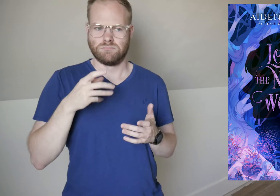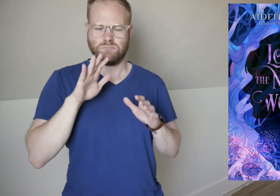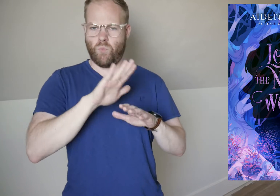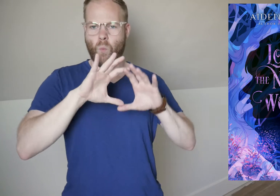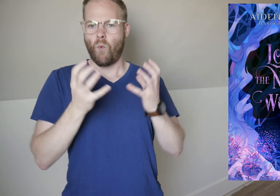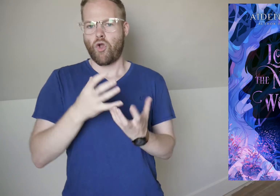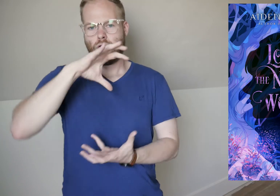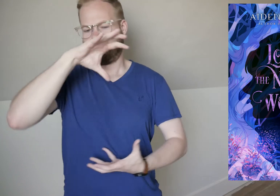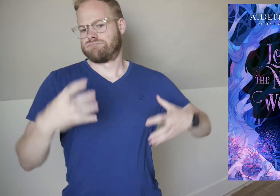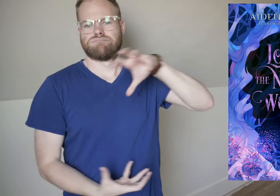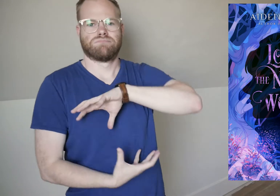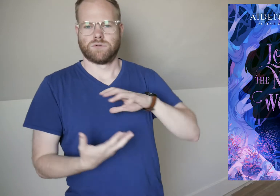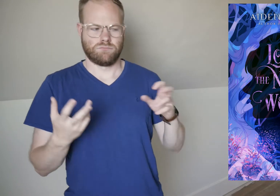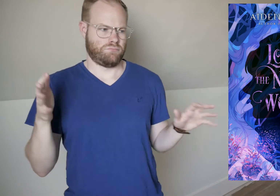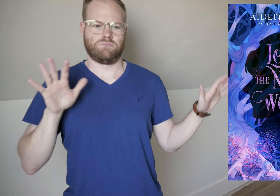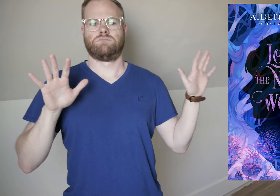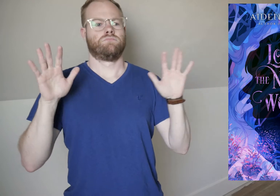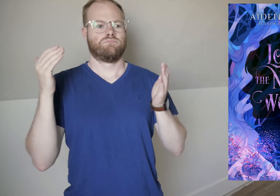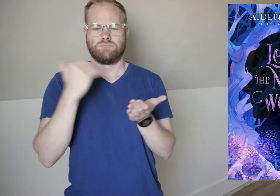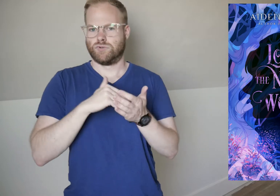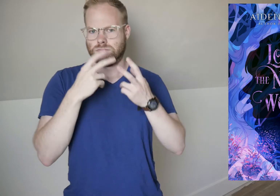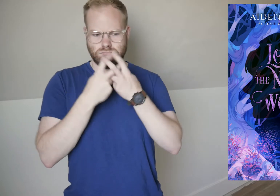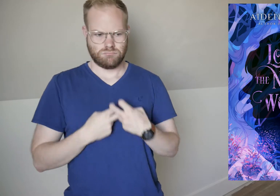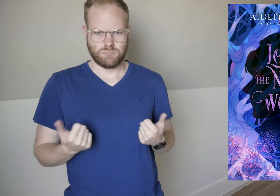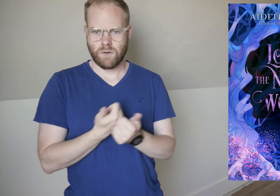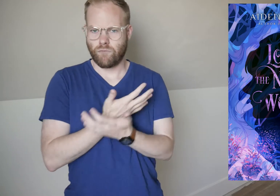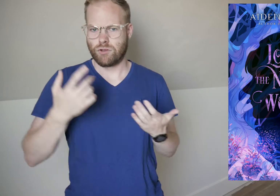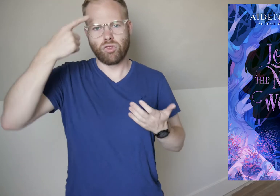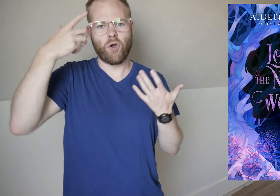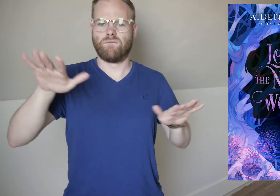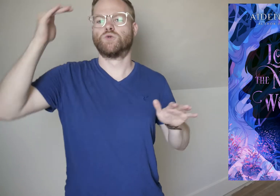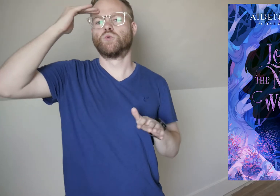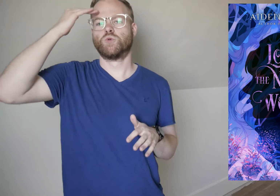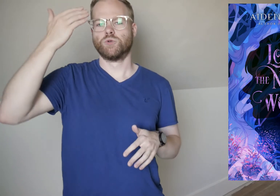Her world is shaken as she has to reevaluate everything she thought she knew,